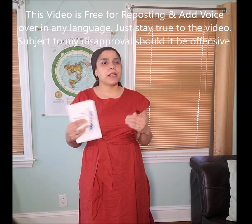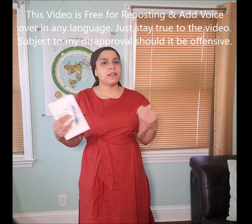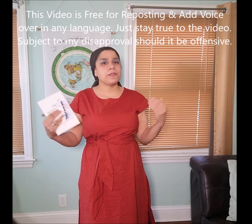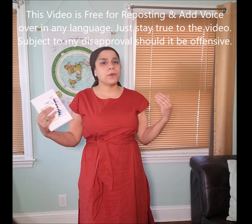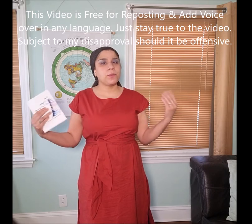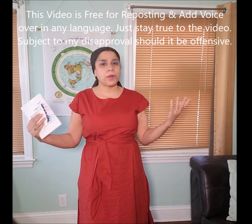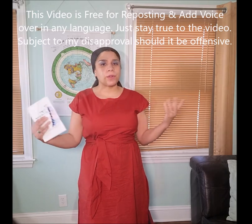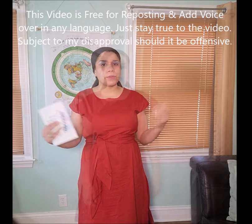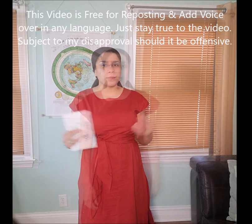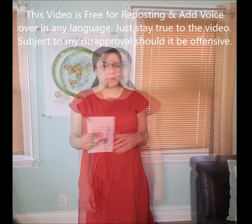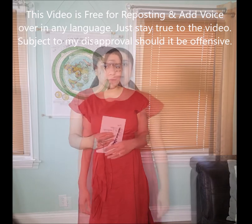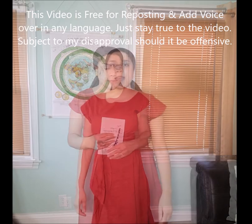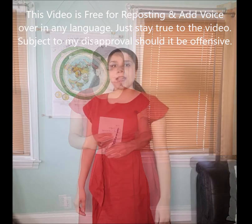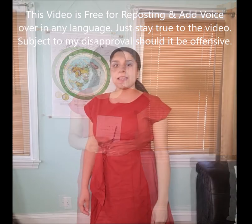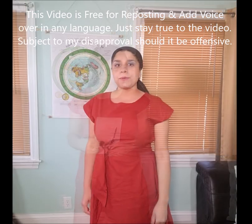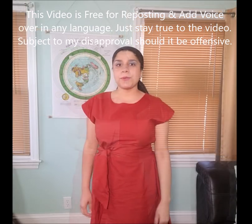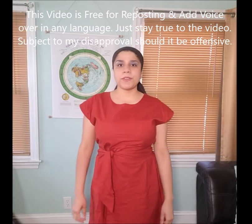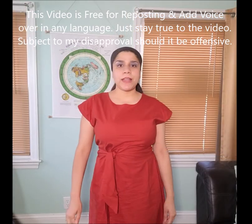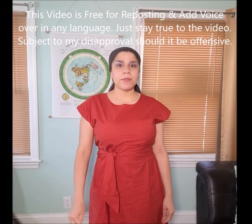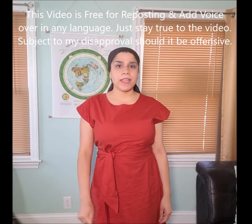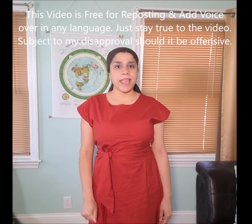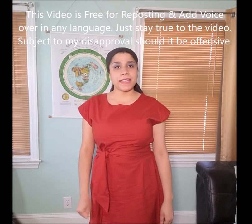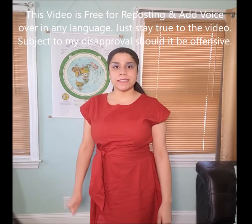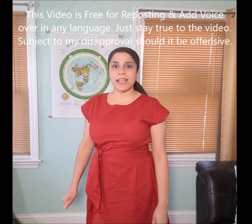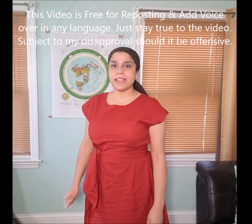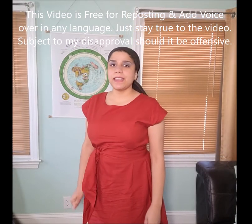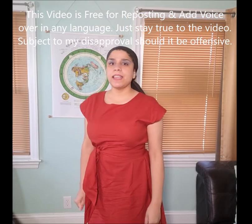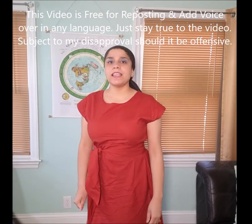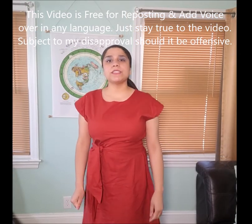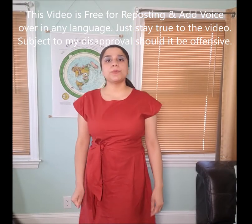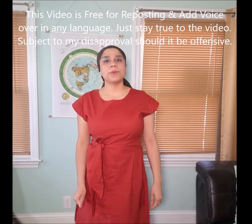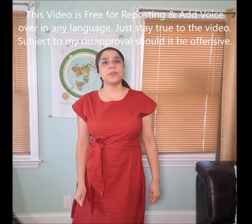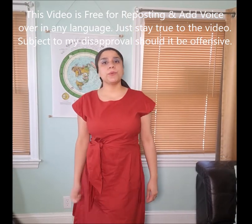of the world. The next Manakahthey 𐤌𐤍𐤇𐤕𐤉 word that I’m going to hand sign is the word for